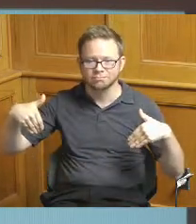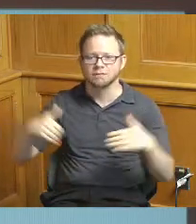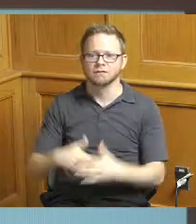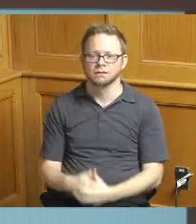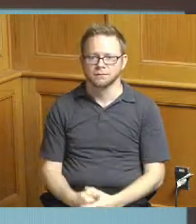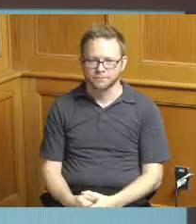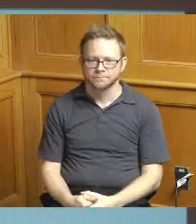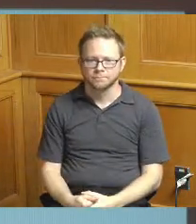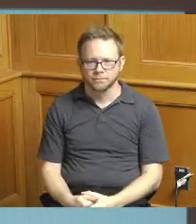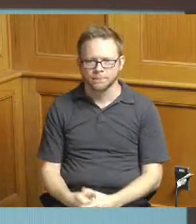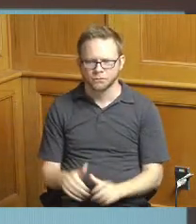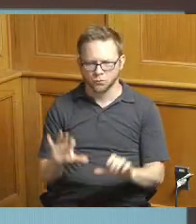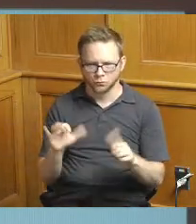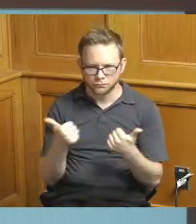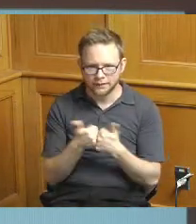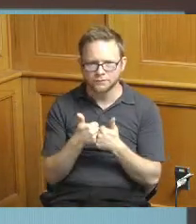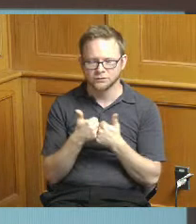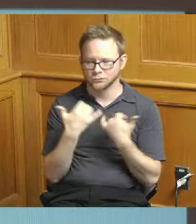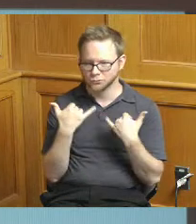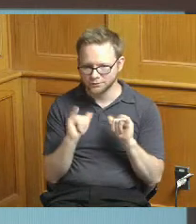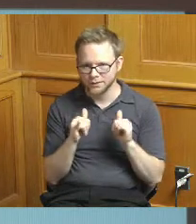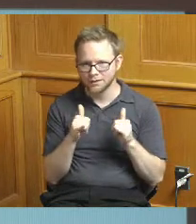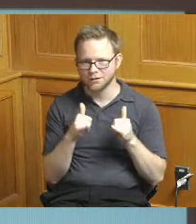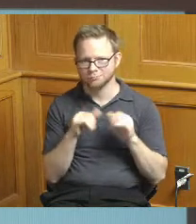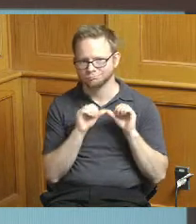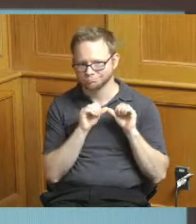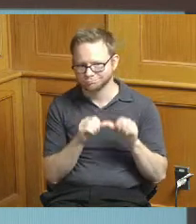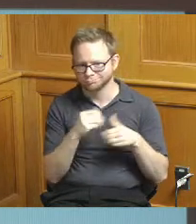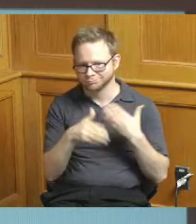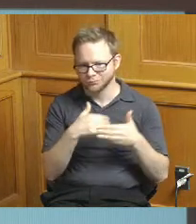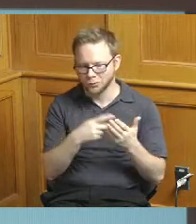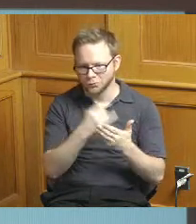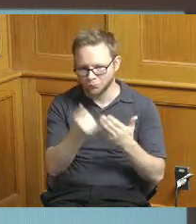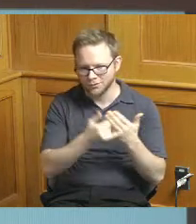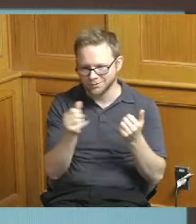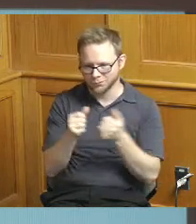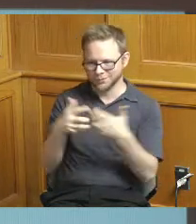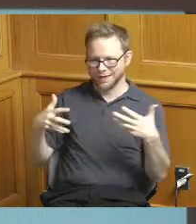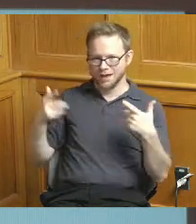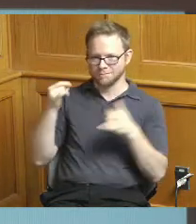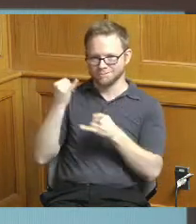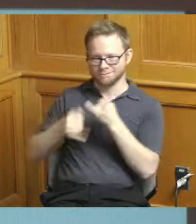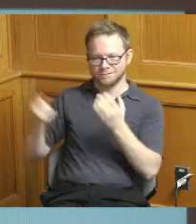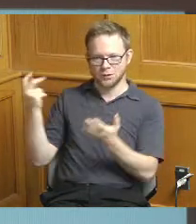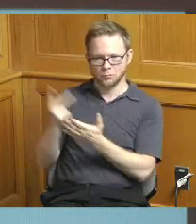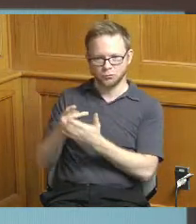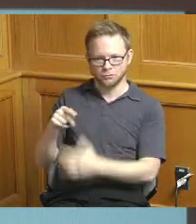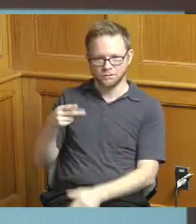challenging to deliver when you look at the long-term capital program I've already talked